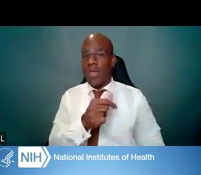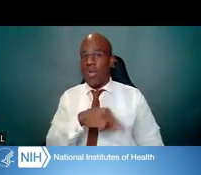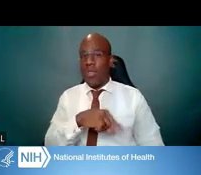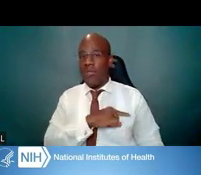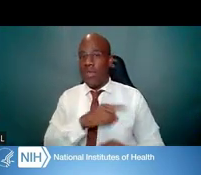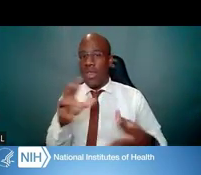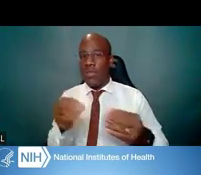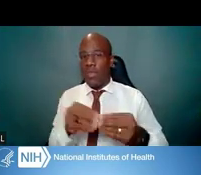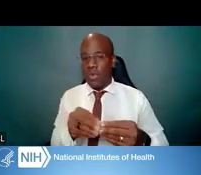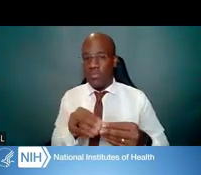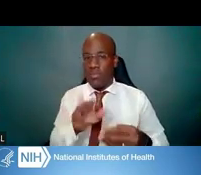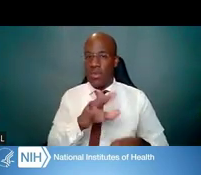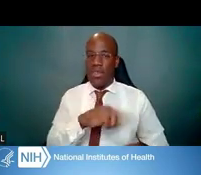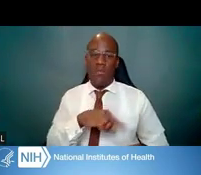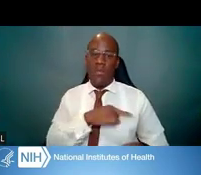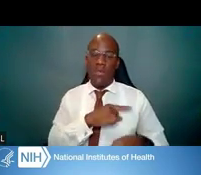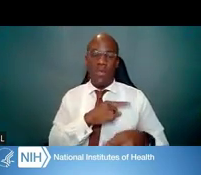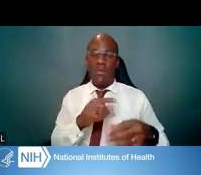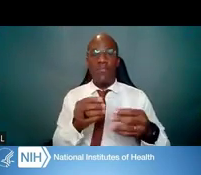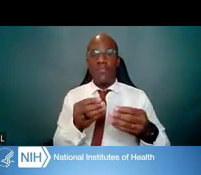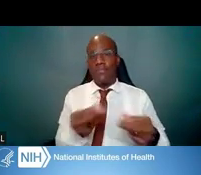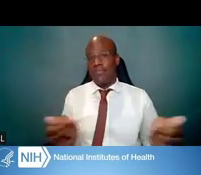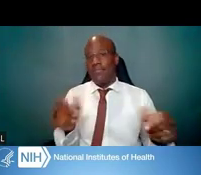Therefore, people who require additional supervised